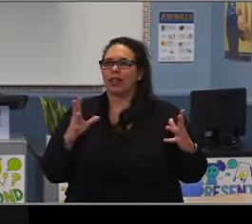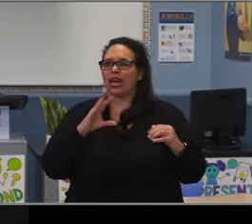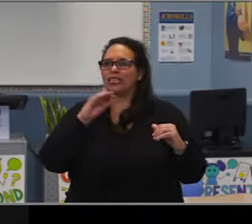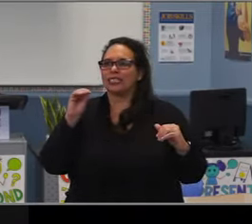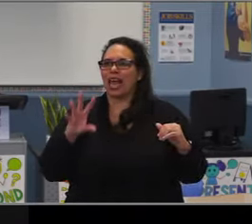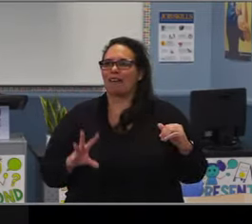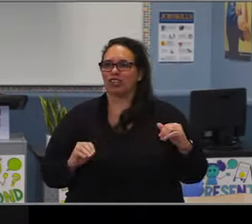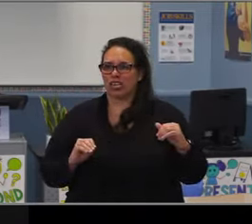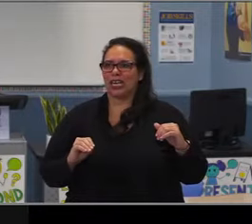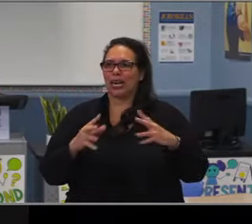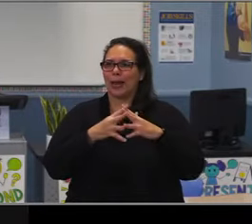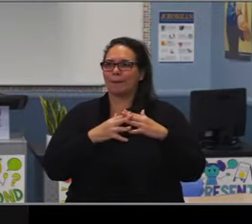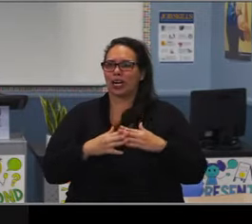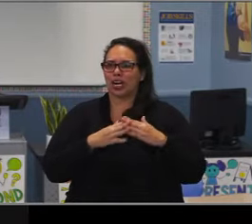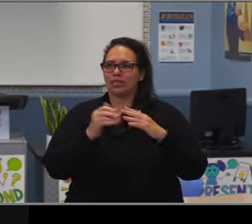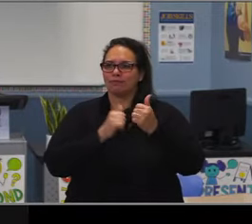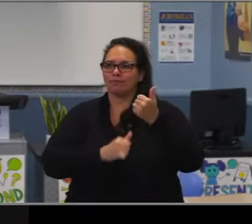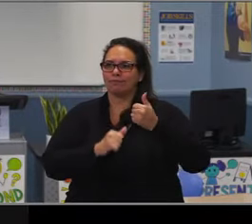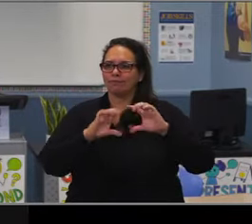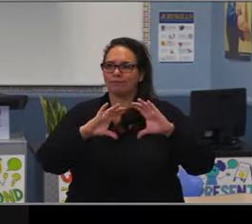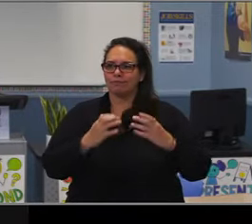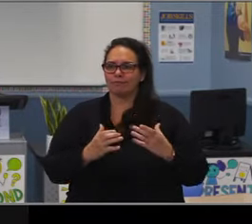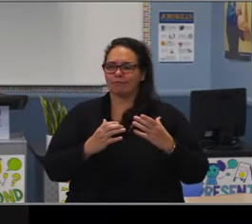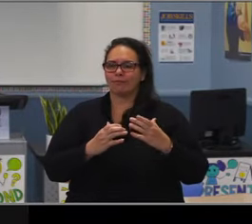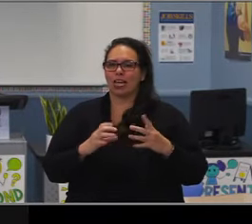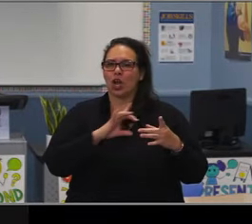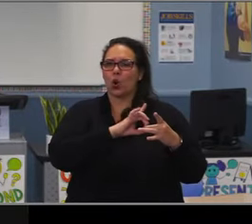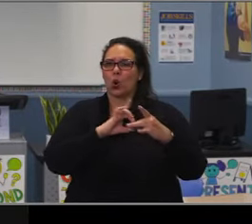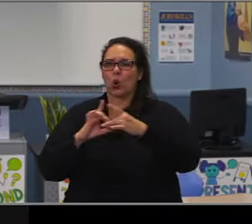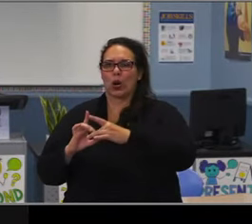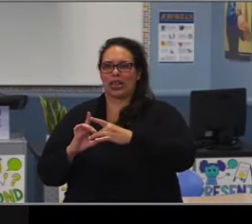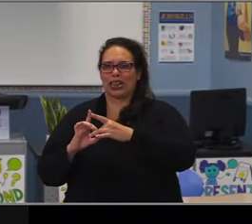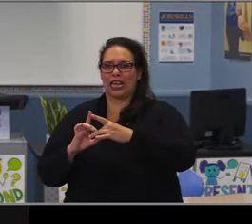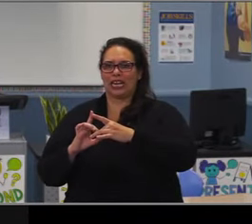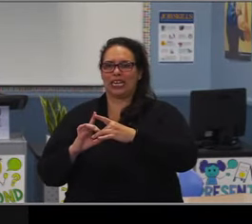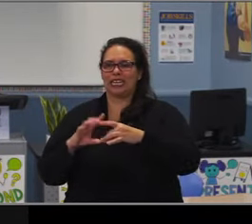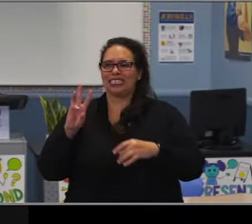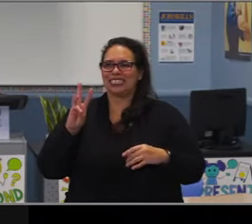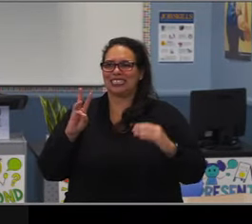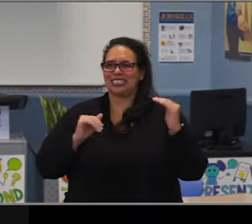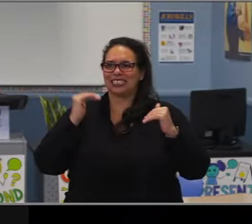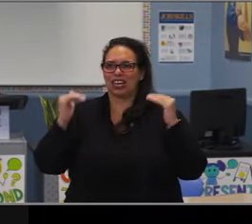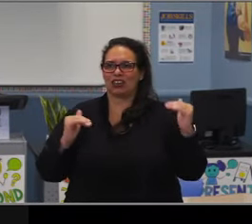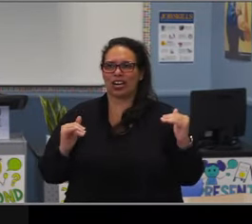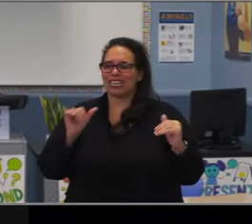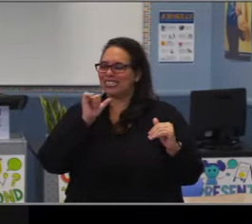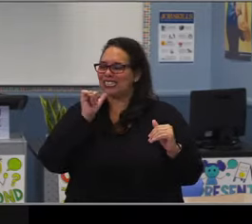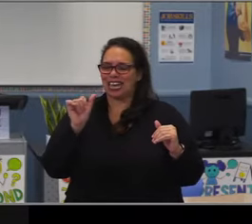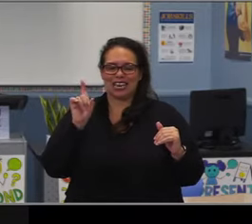This is aggregated nine through 12 data at the moment, but we really wanna break it down and look at, do we see it happen in ninth grade?